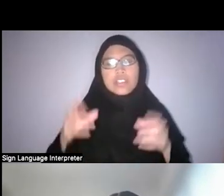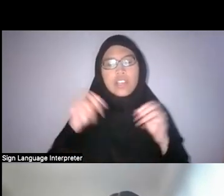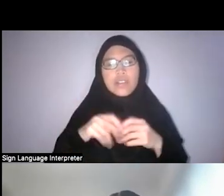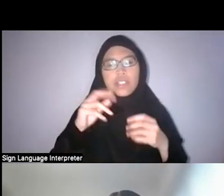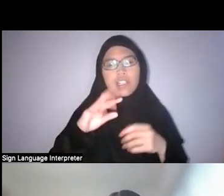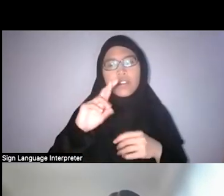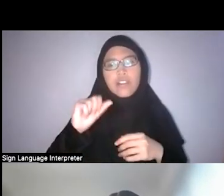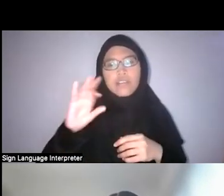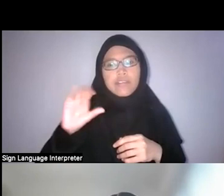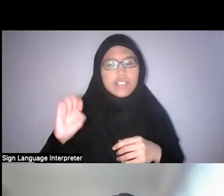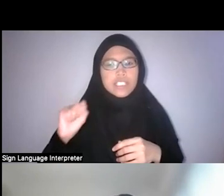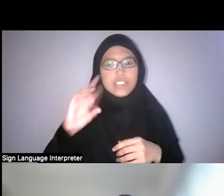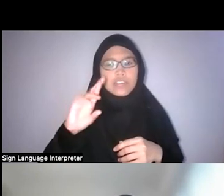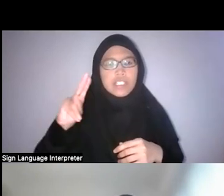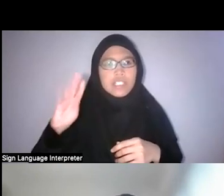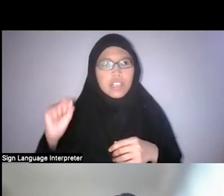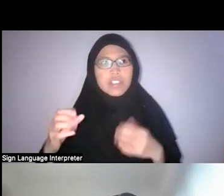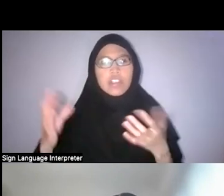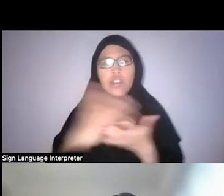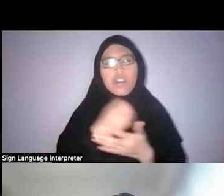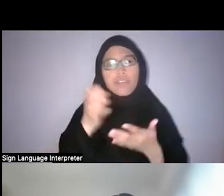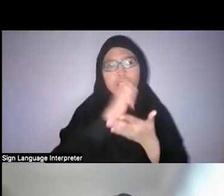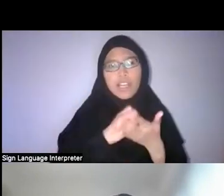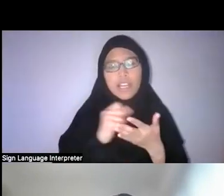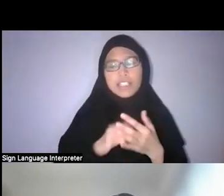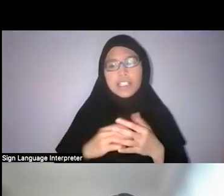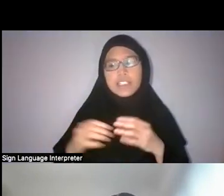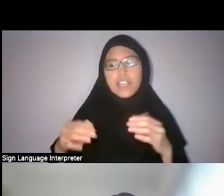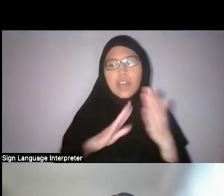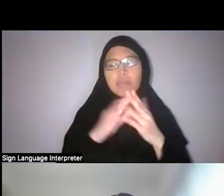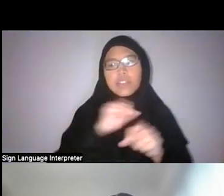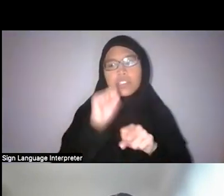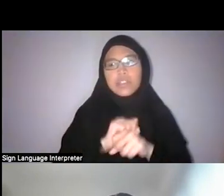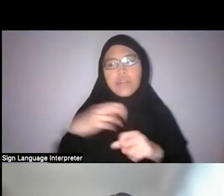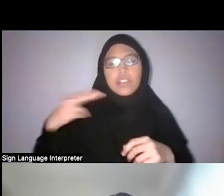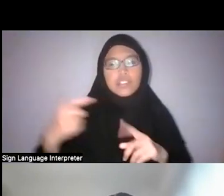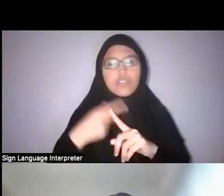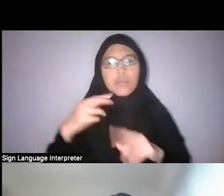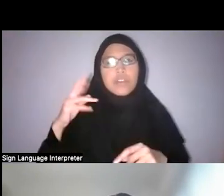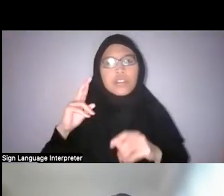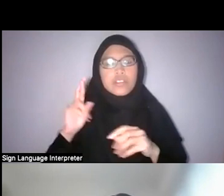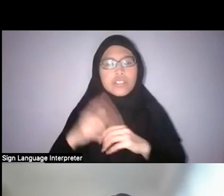a collection of essays that approaches Singapore’s history from a revisionist standpoint, as well as The Orchid Folios,